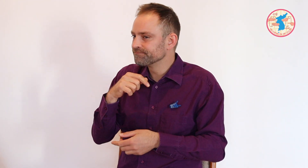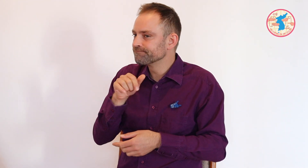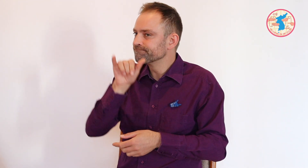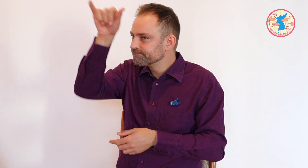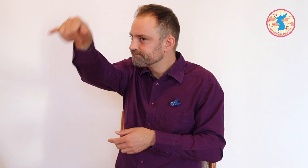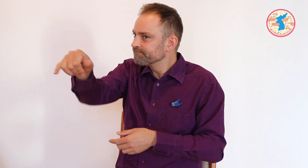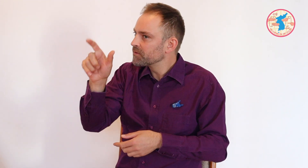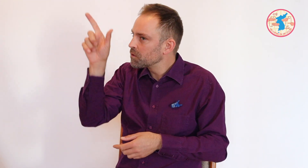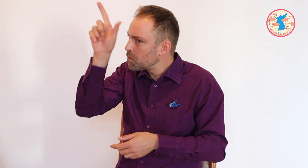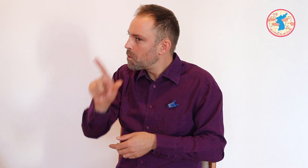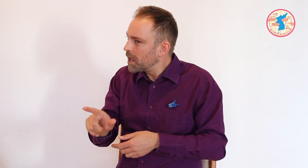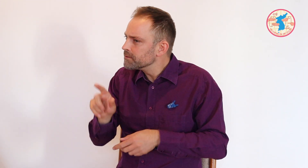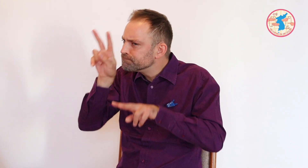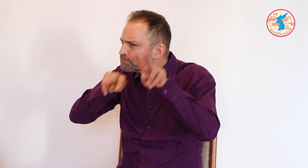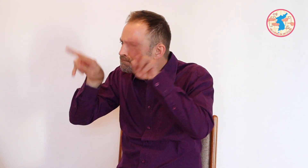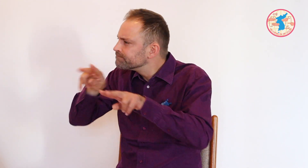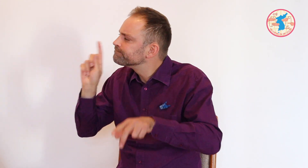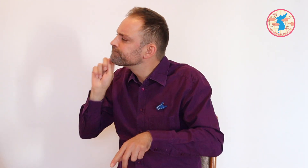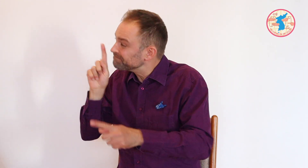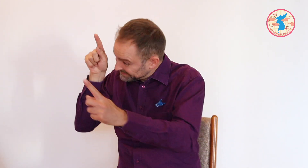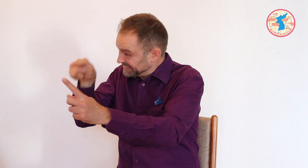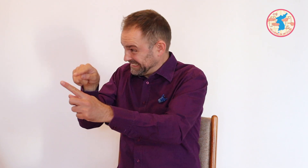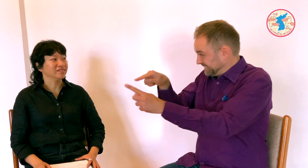And fly to North Korea in order to discover their Deaf people.